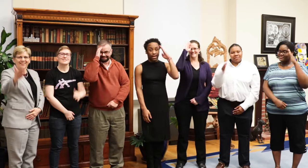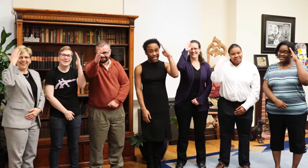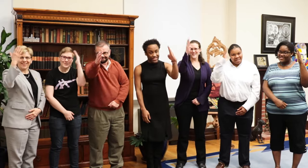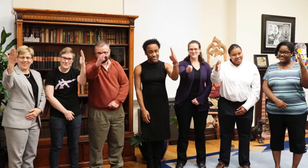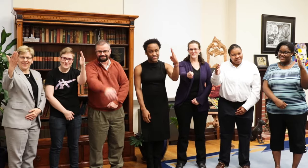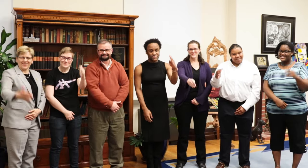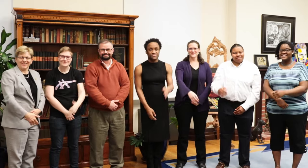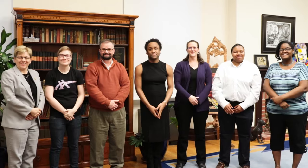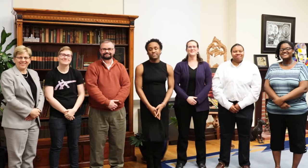Hello!